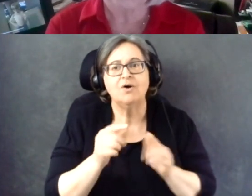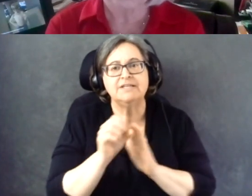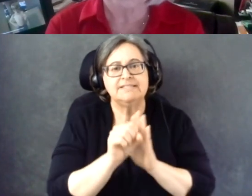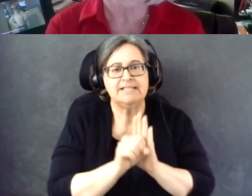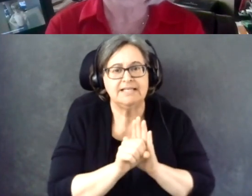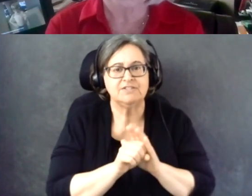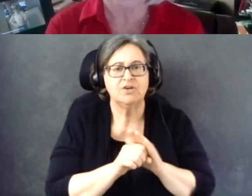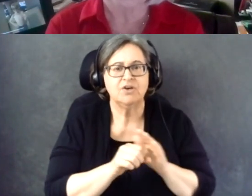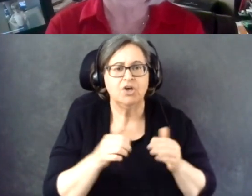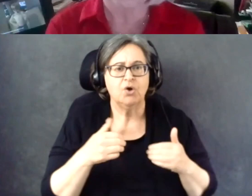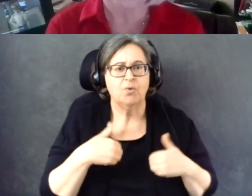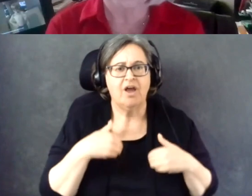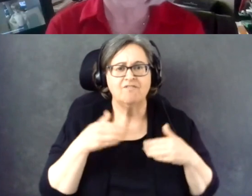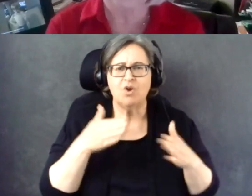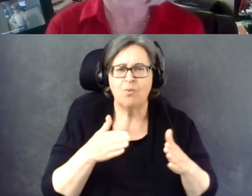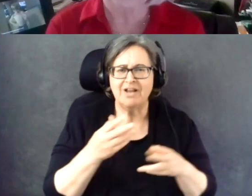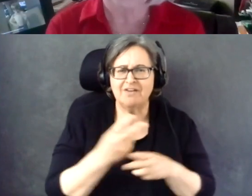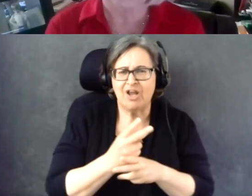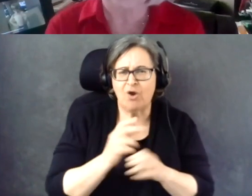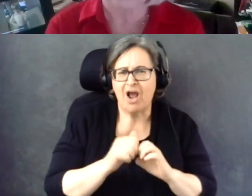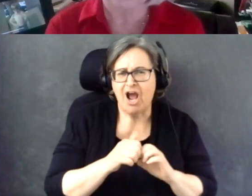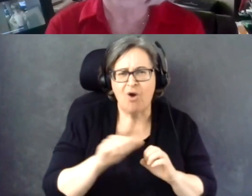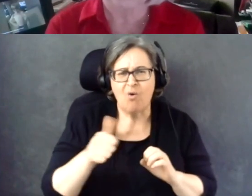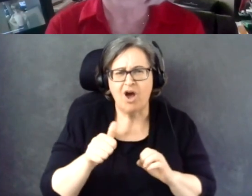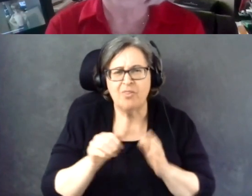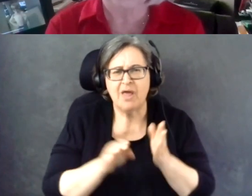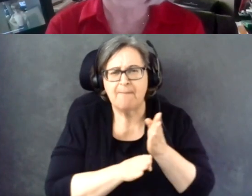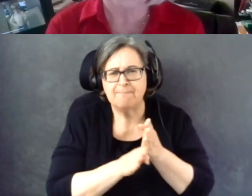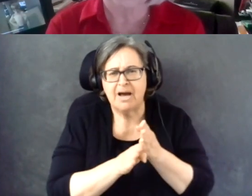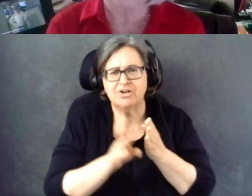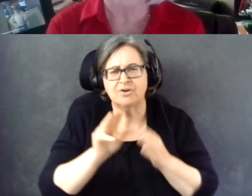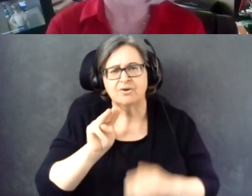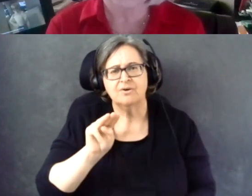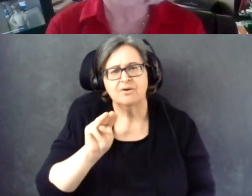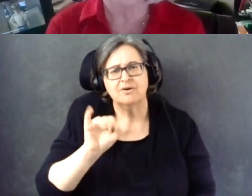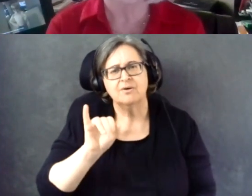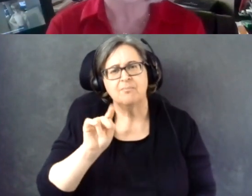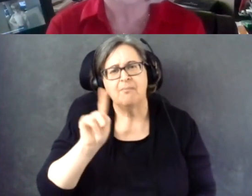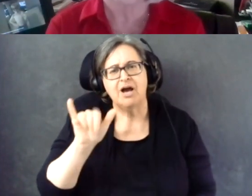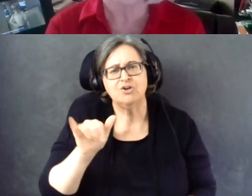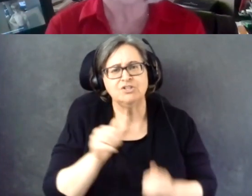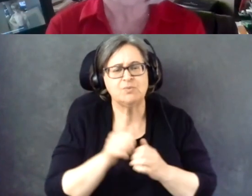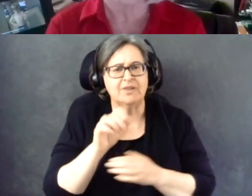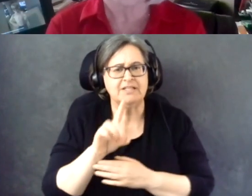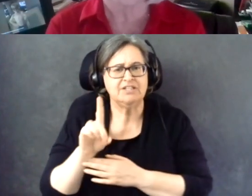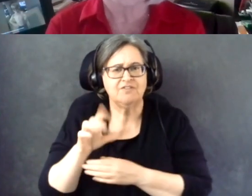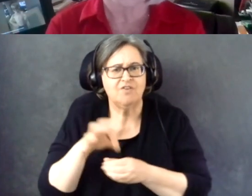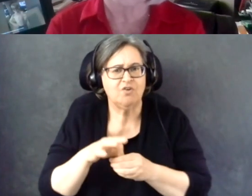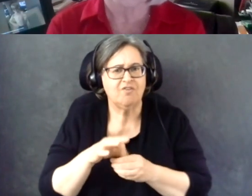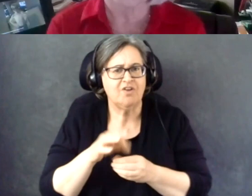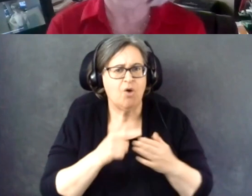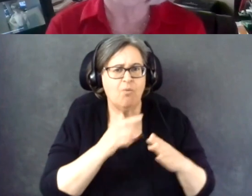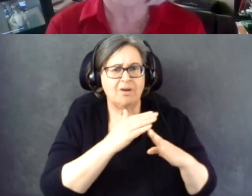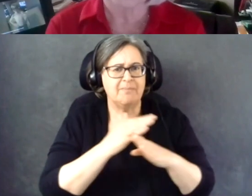Is there a way to figure out how other minorities with DD voted? And what barriers there were and why?